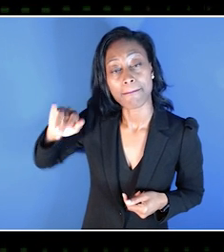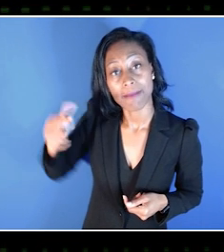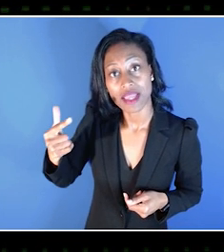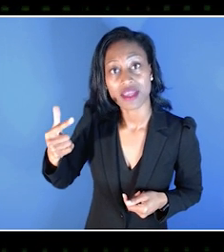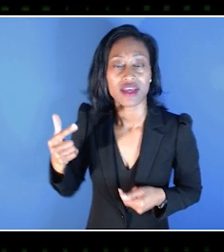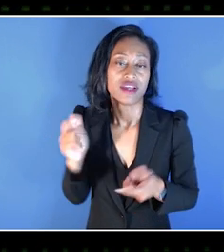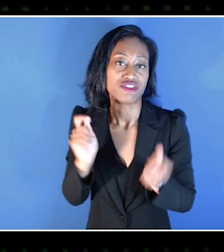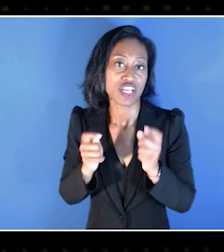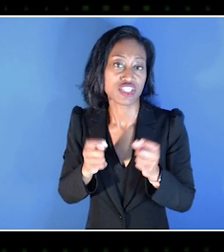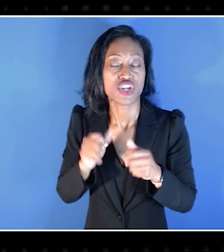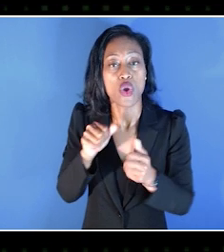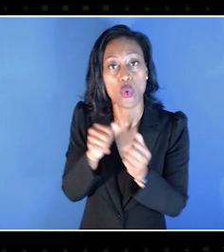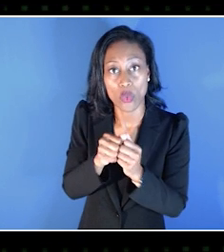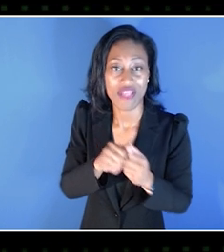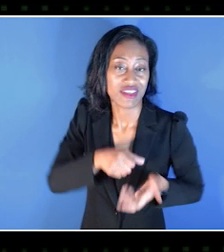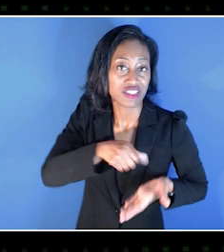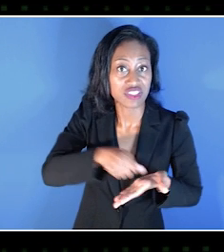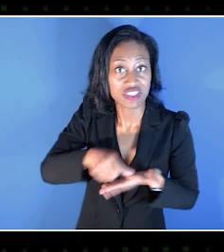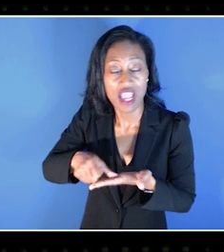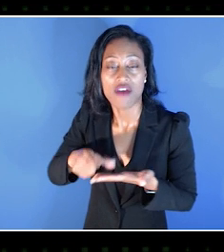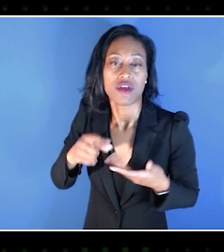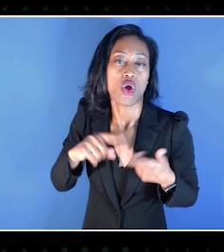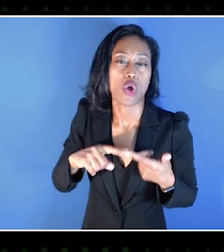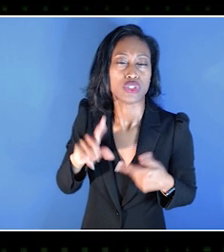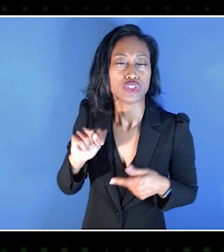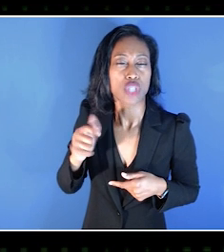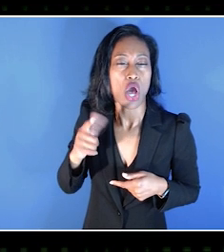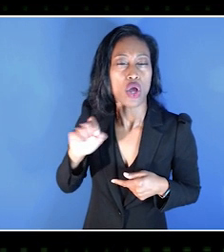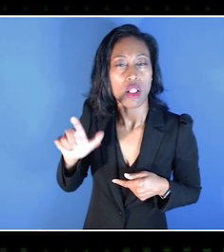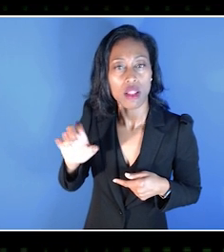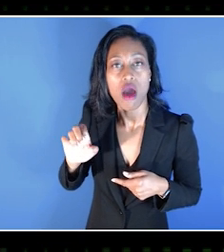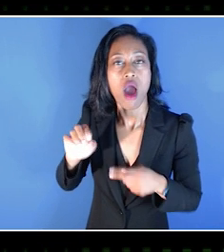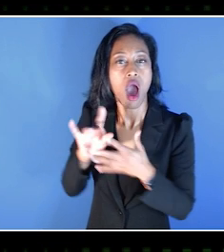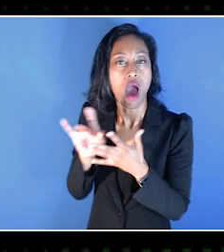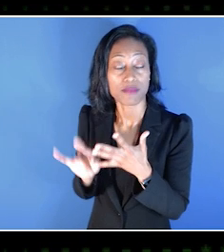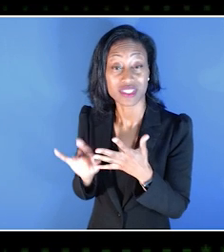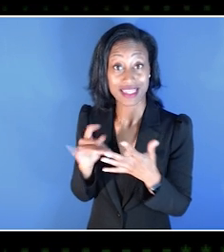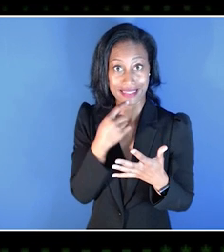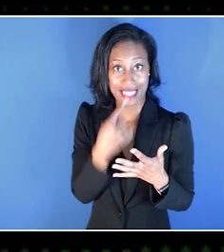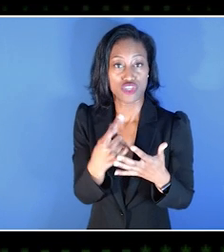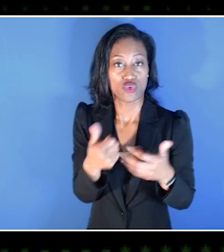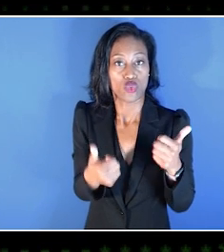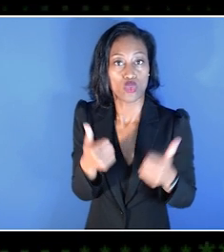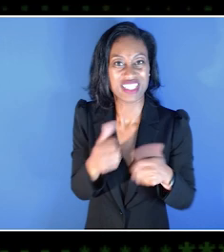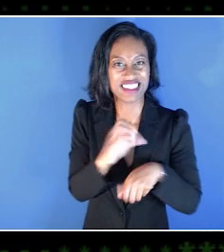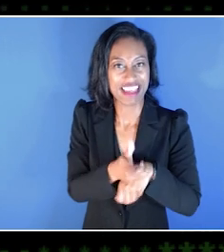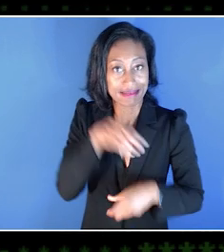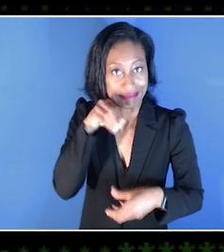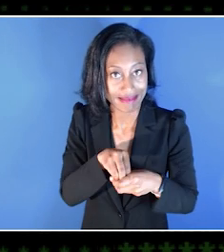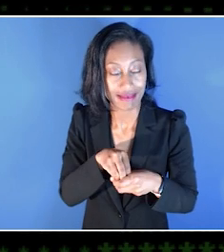or it's changing toggle options, to show people what settings are in the game before a player actually buys them.